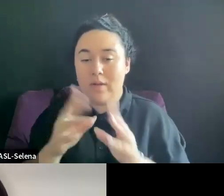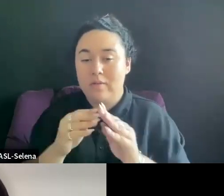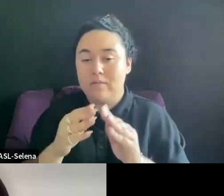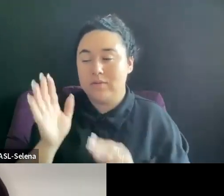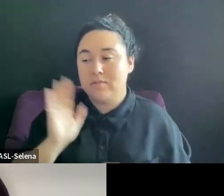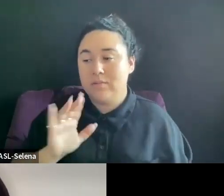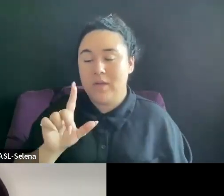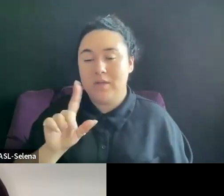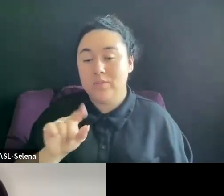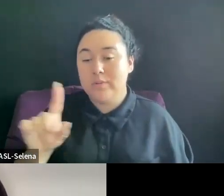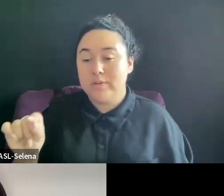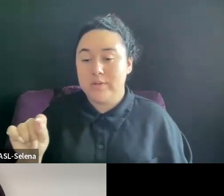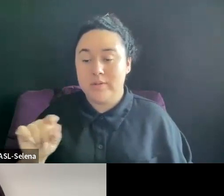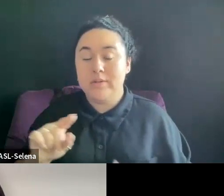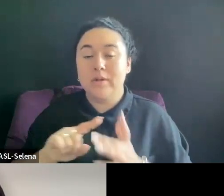ORIGINALLY FROM PAKISTAN.